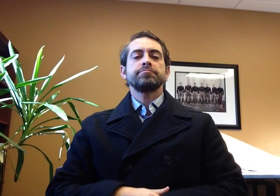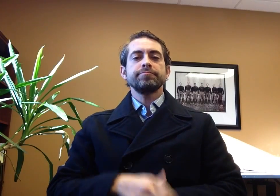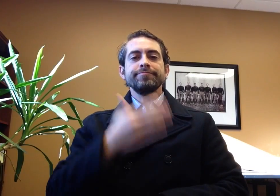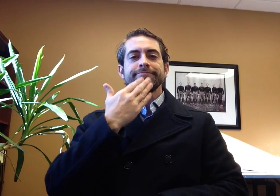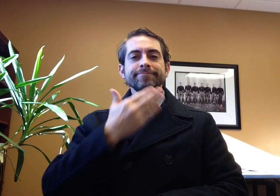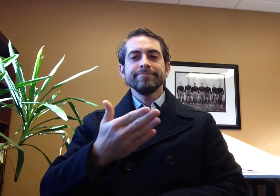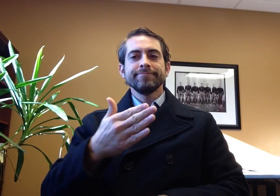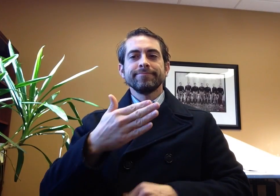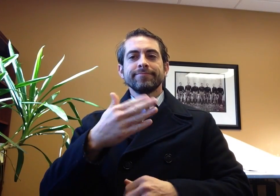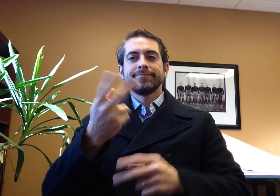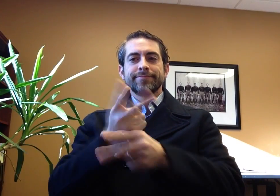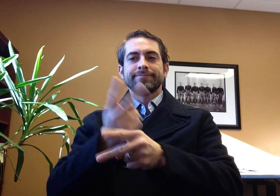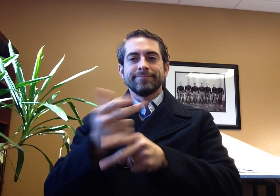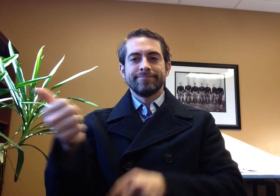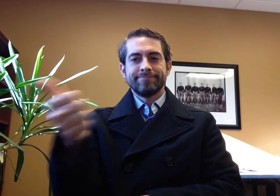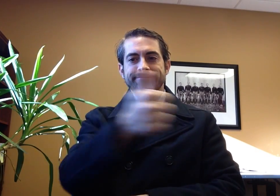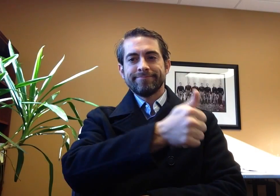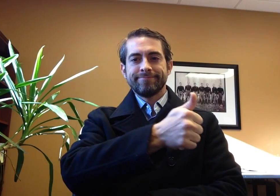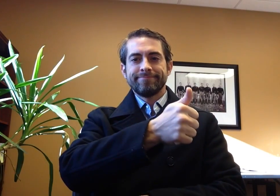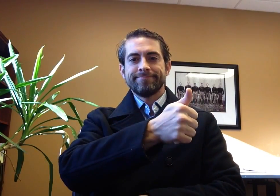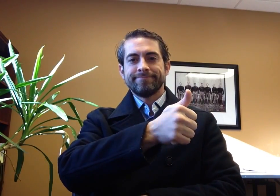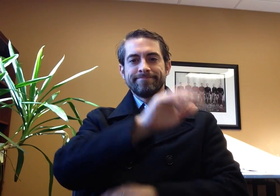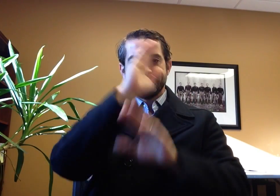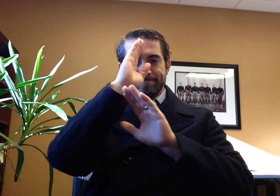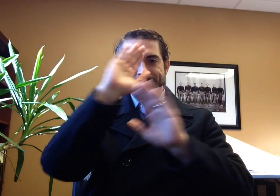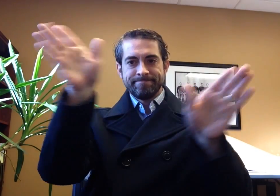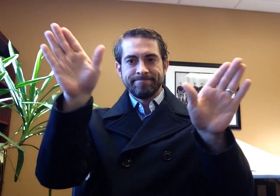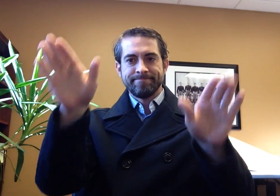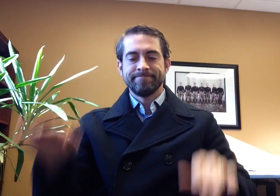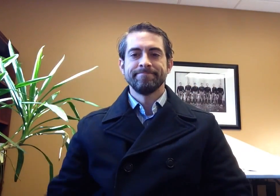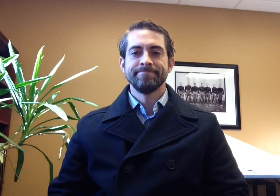thank you very much, take care, and be well